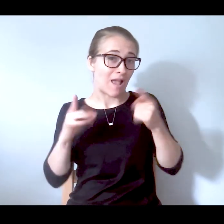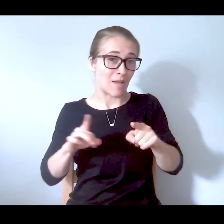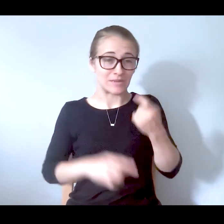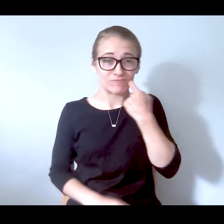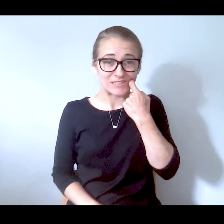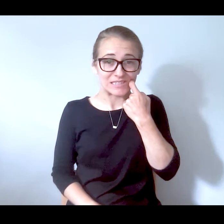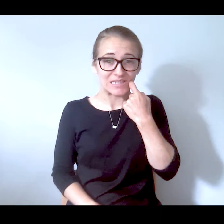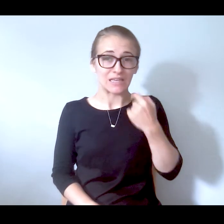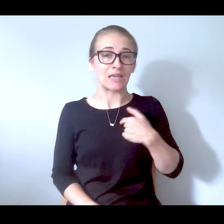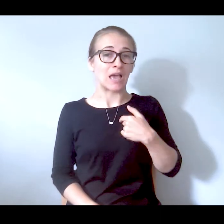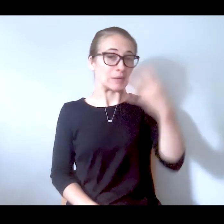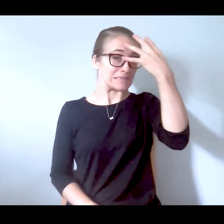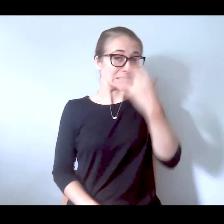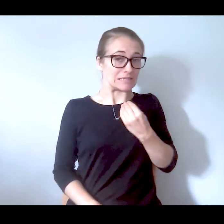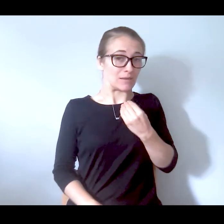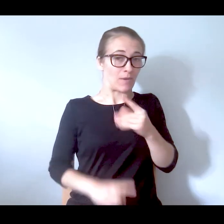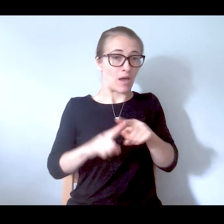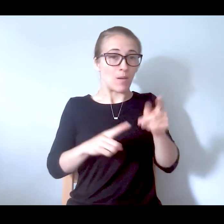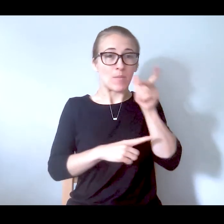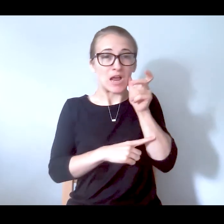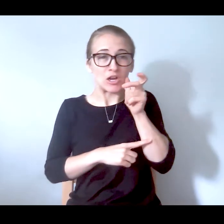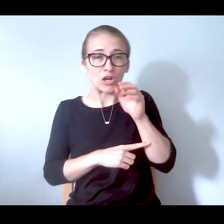was asleep but I heard some moaning and screaming in